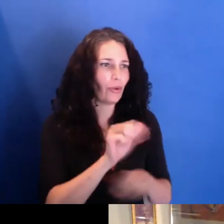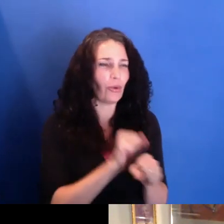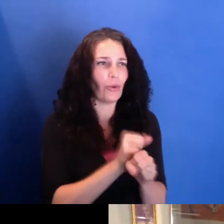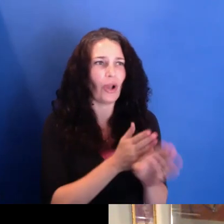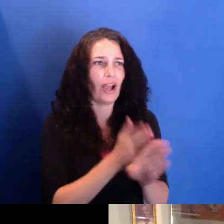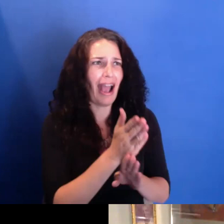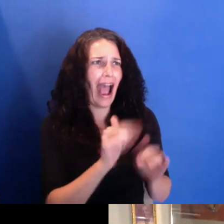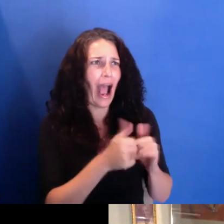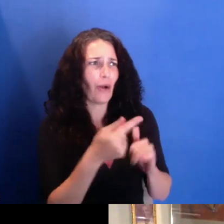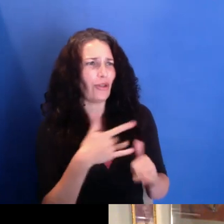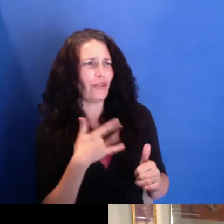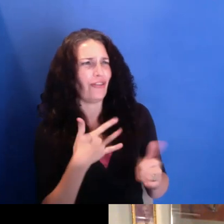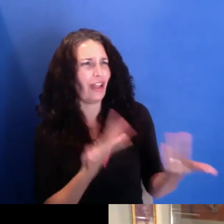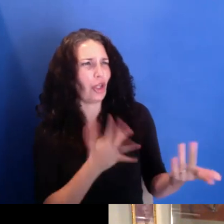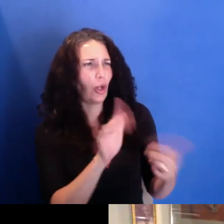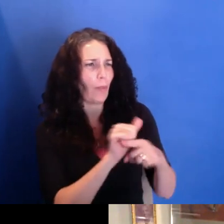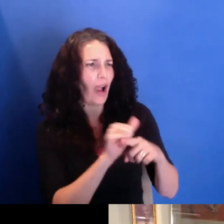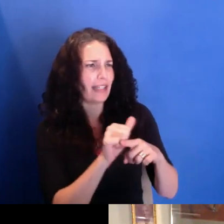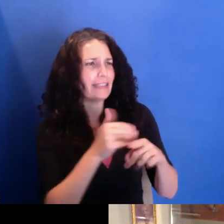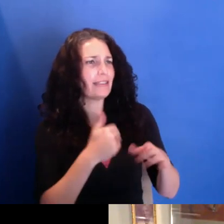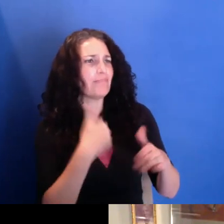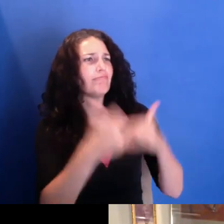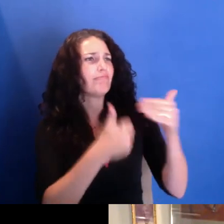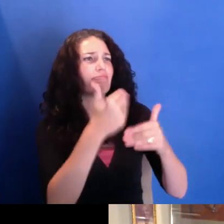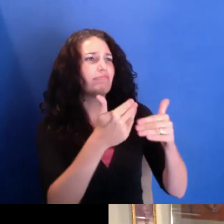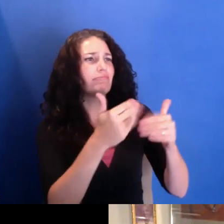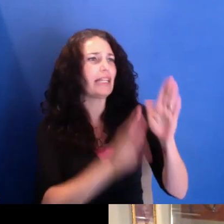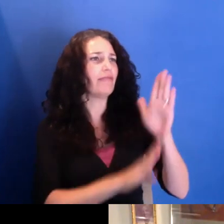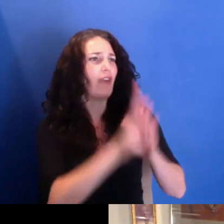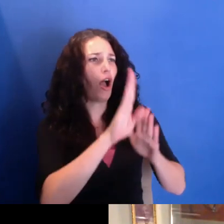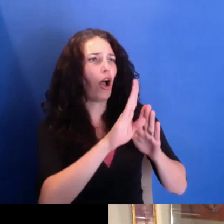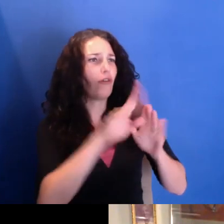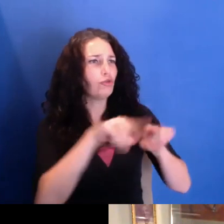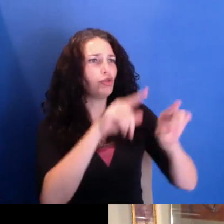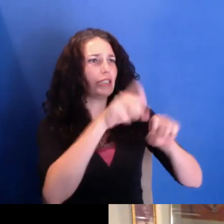and how it's evolved over the years. OK, wow.